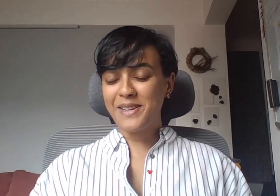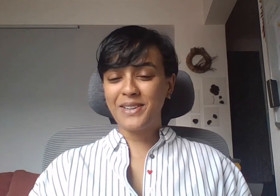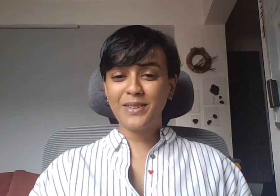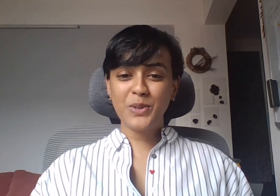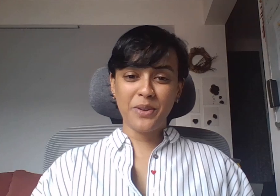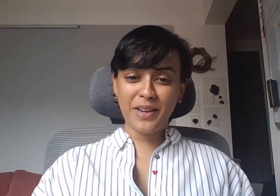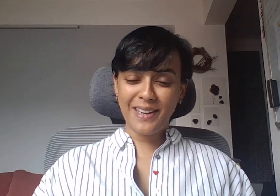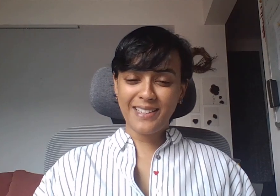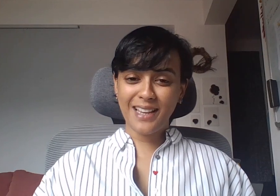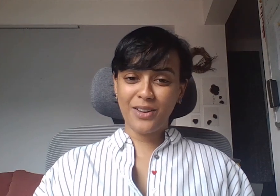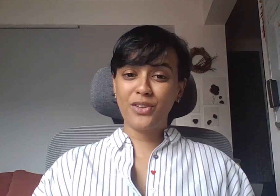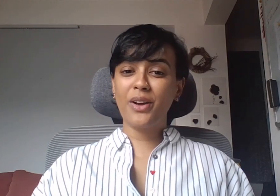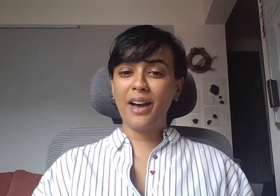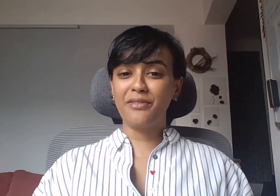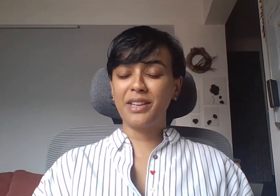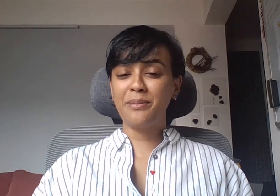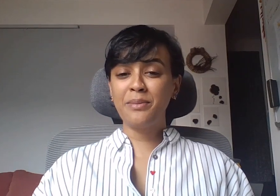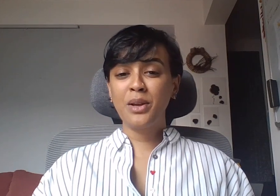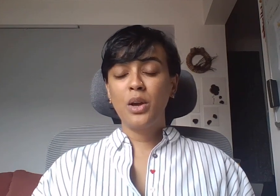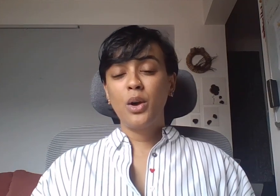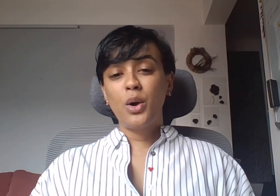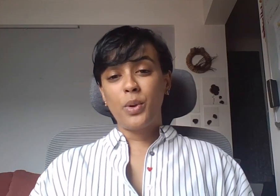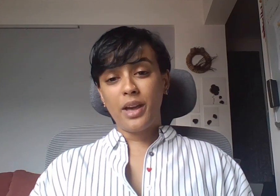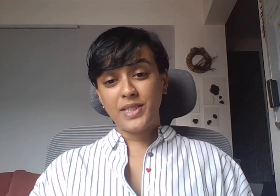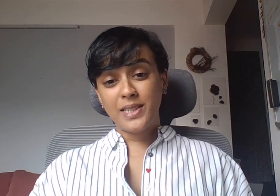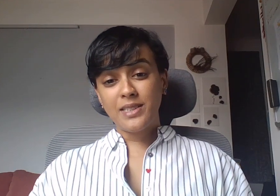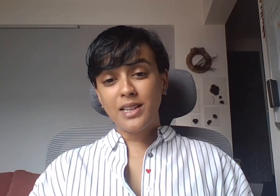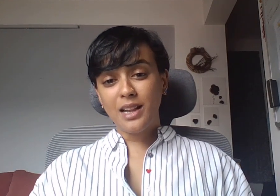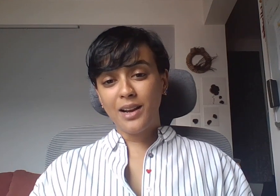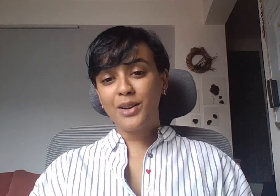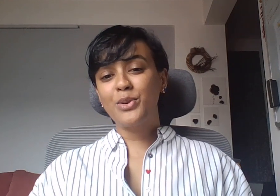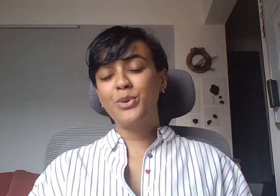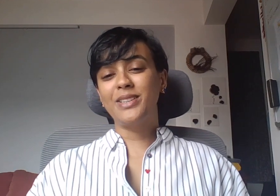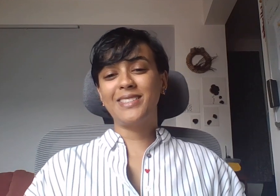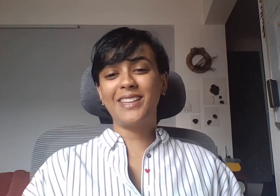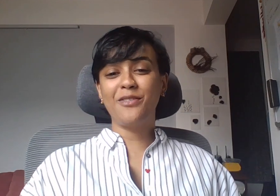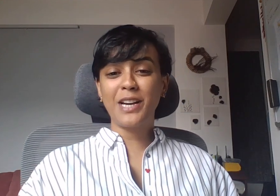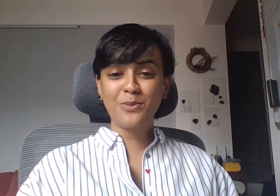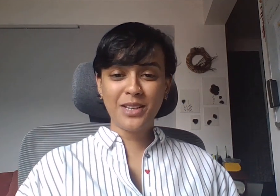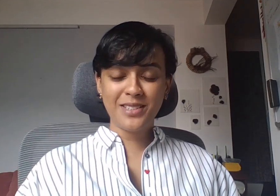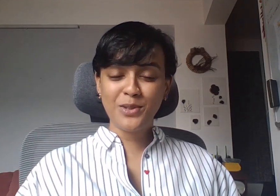speakers. We are very excited to have them. We have Cindy Clark who is the vice president